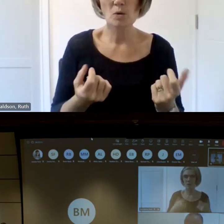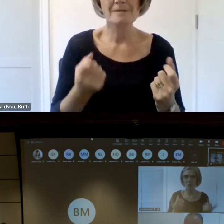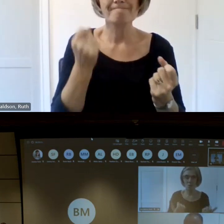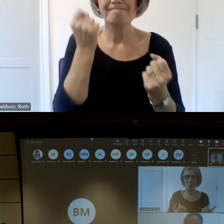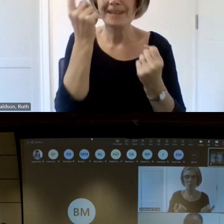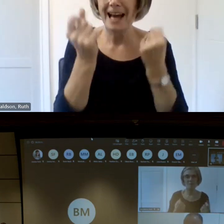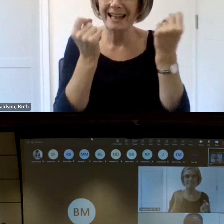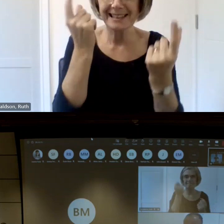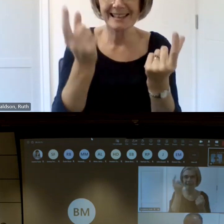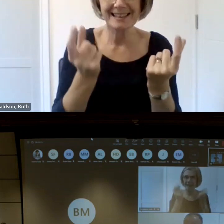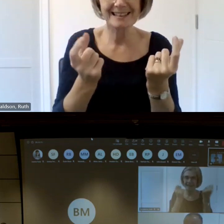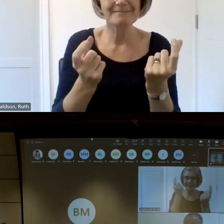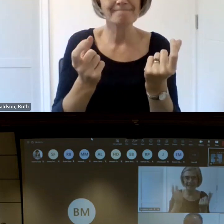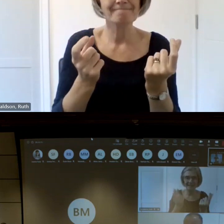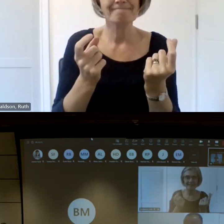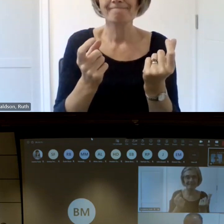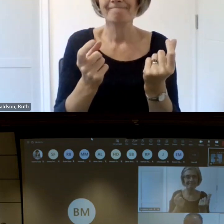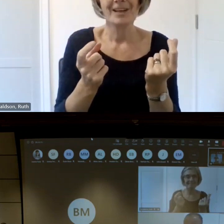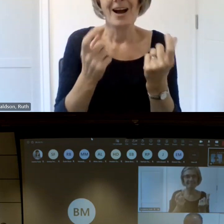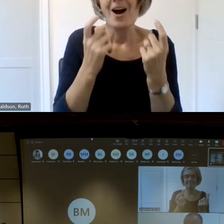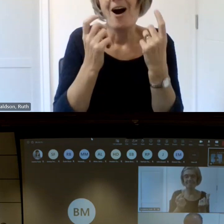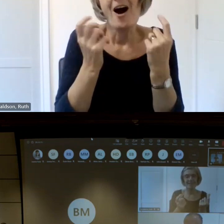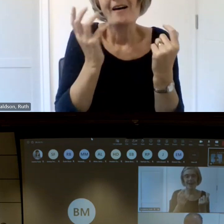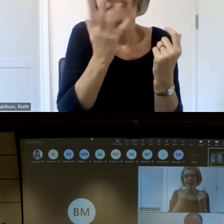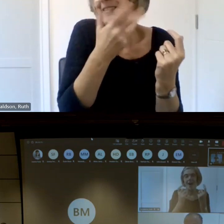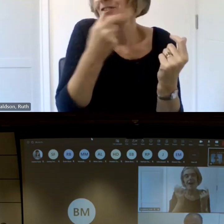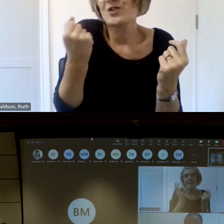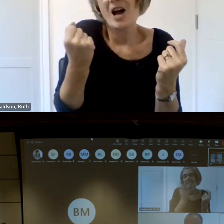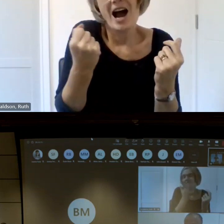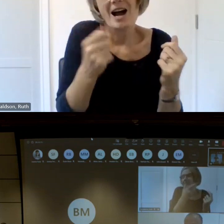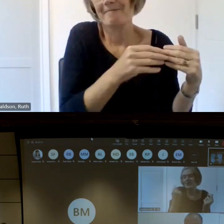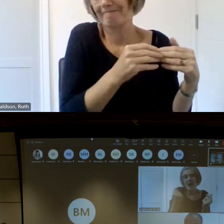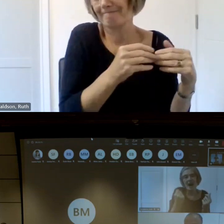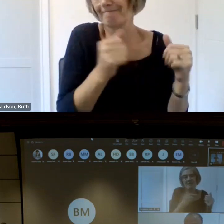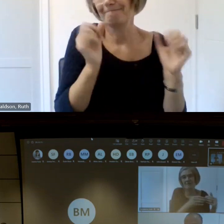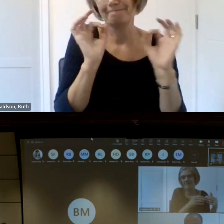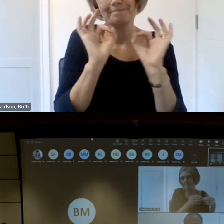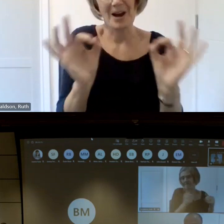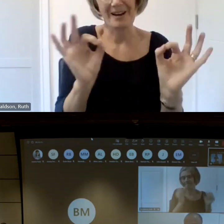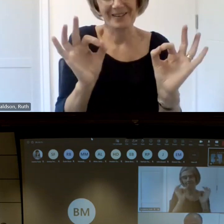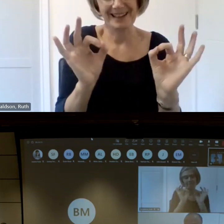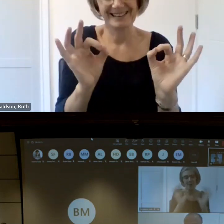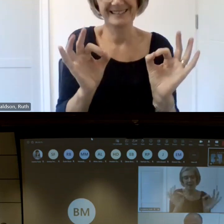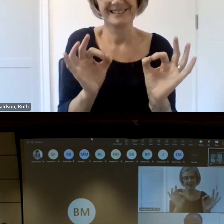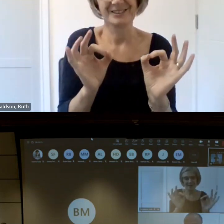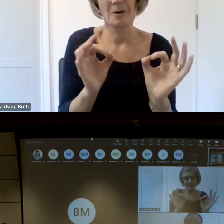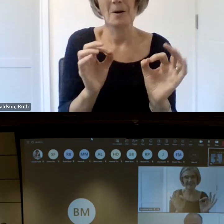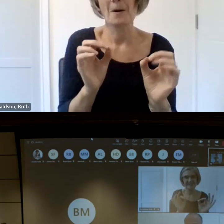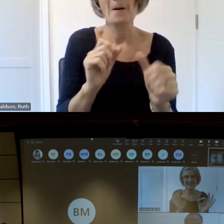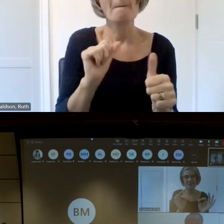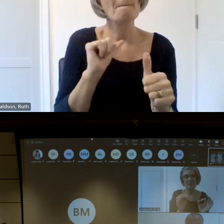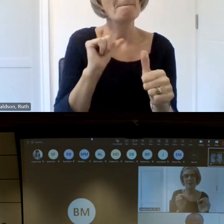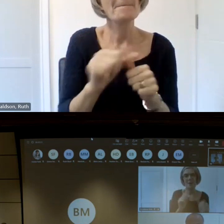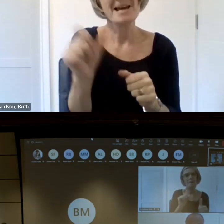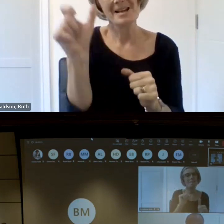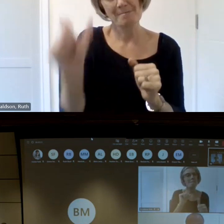charm Michael so we thought let's get Michael back instead of one of us um so Michael is a student of